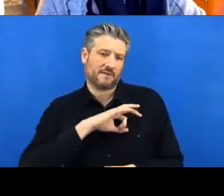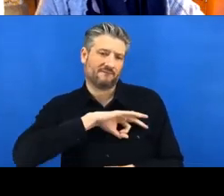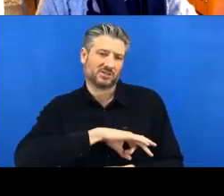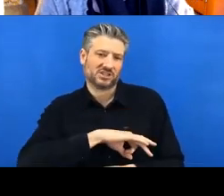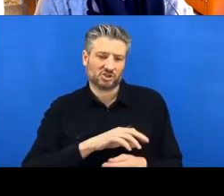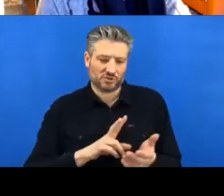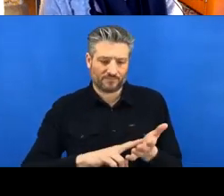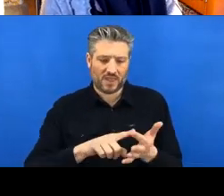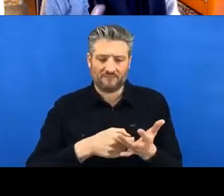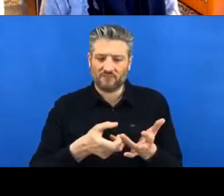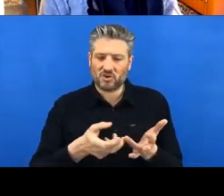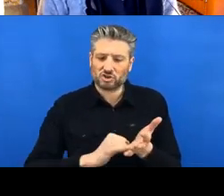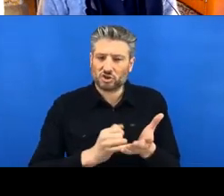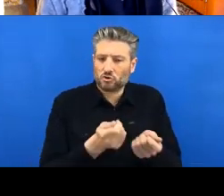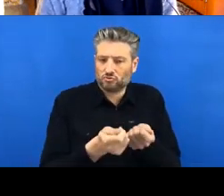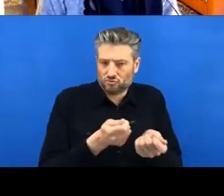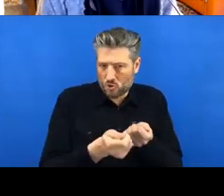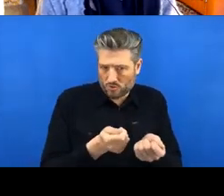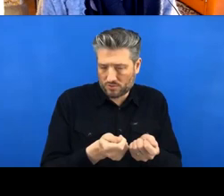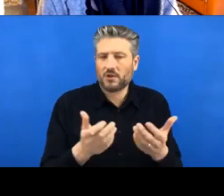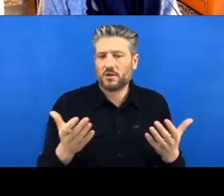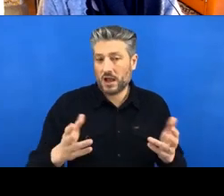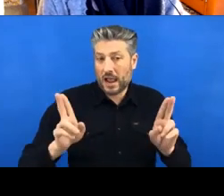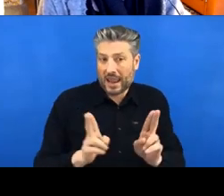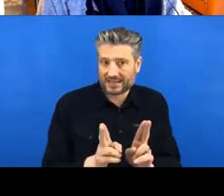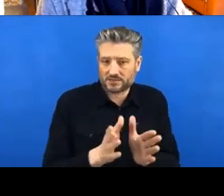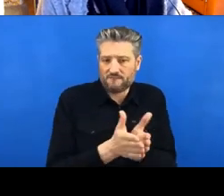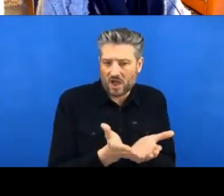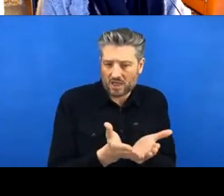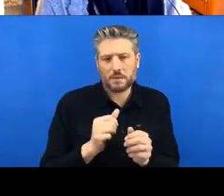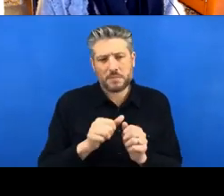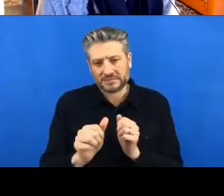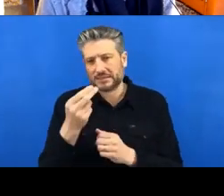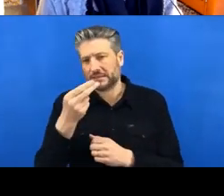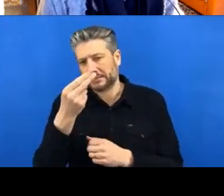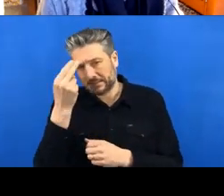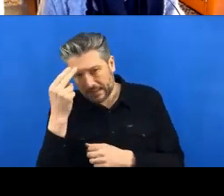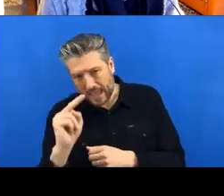having fewer files and better file names. So version control can also